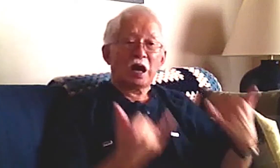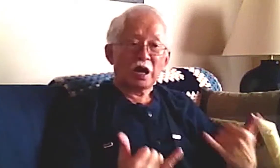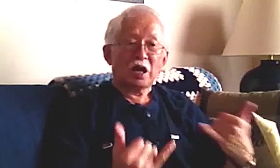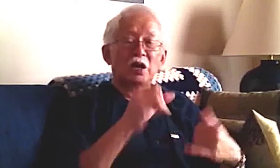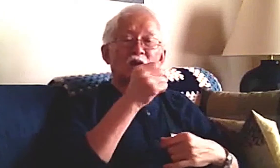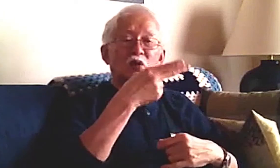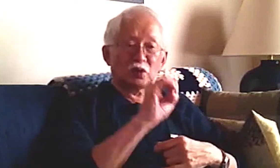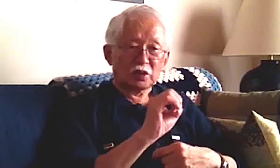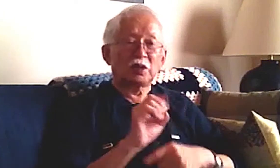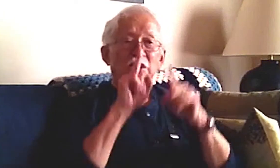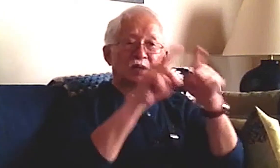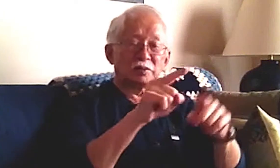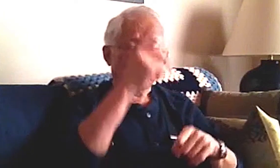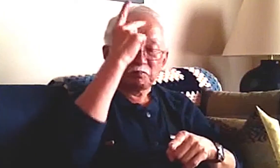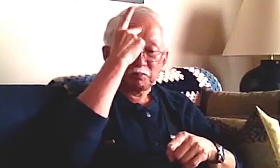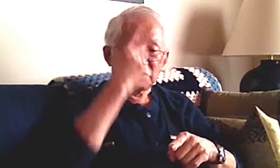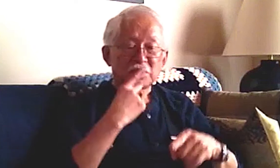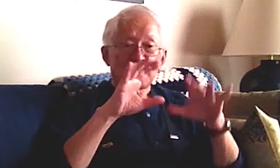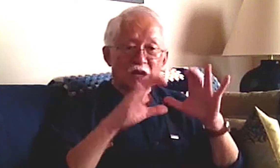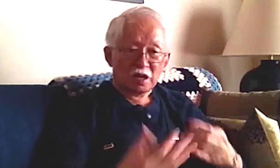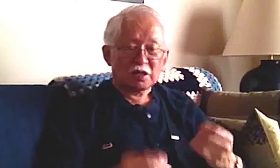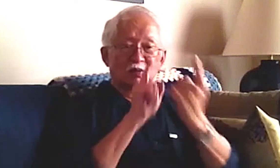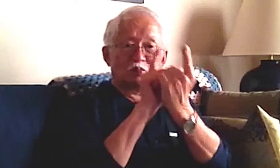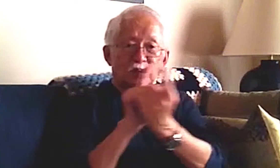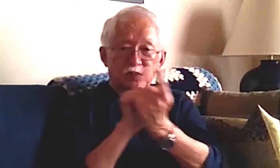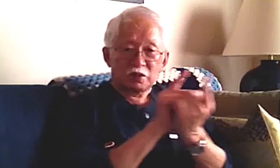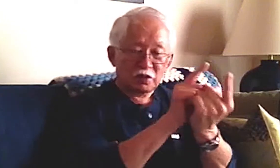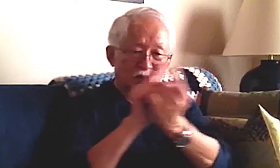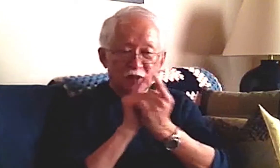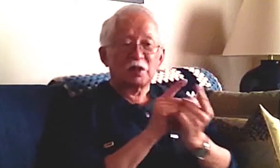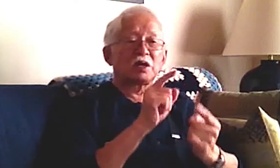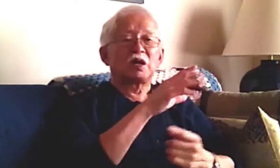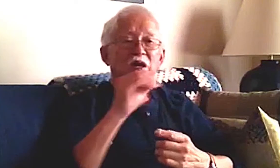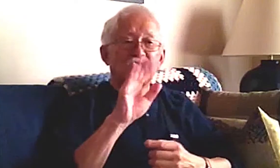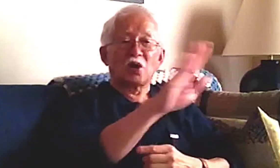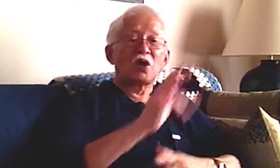The DCARA staff person also connected her to parent training classes and a one-on-one mentor